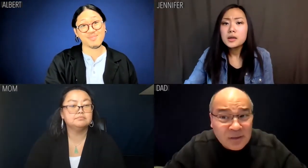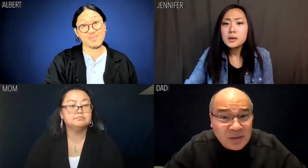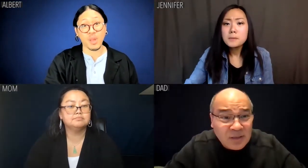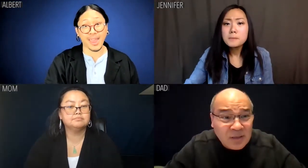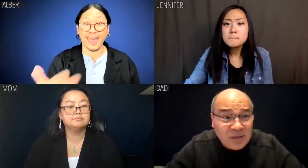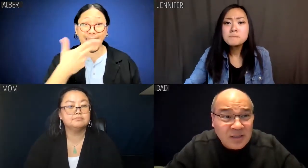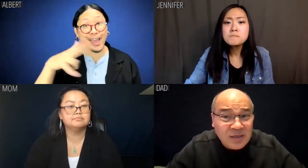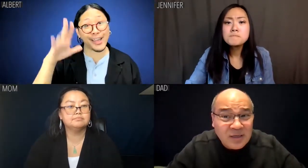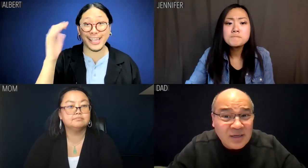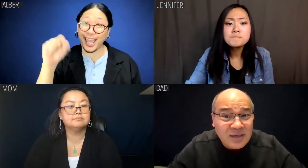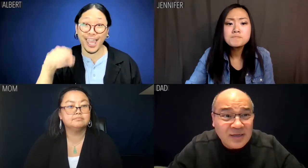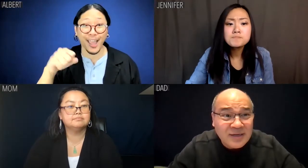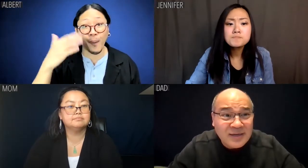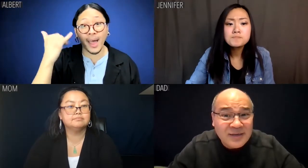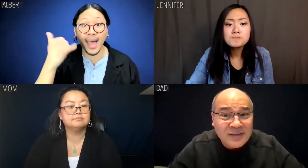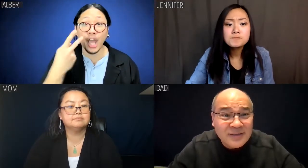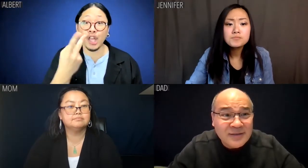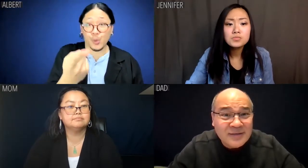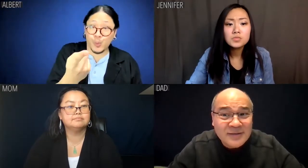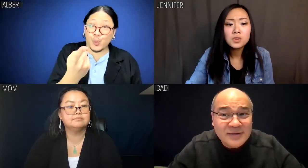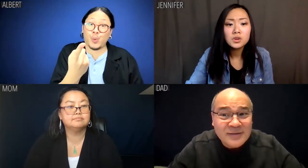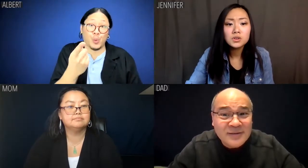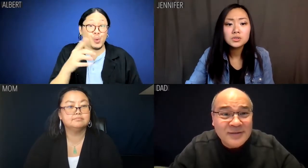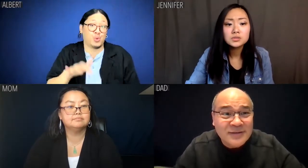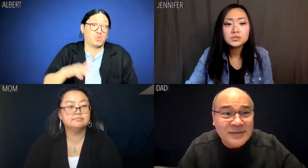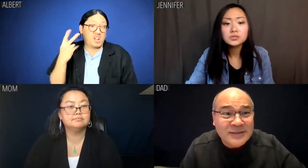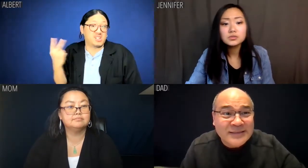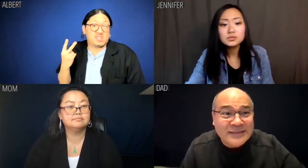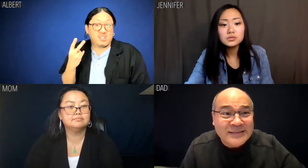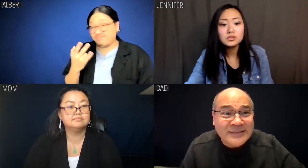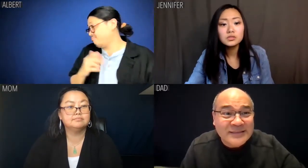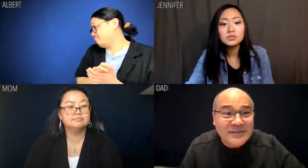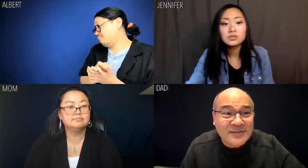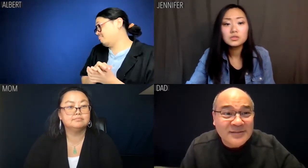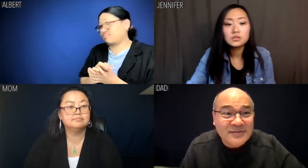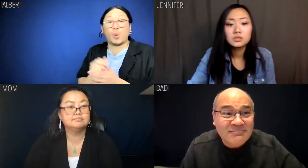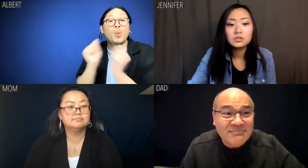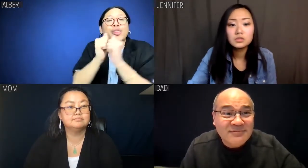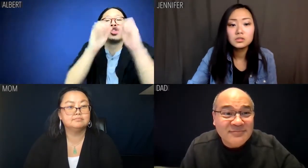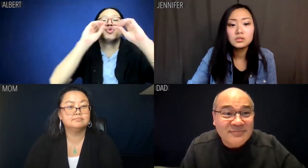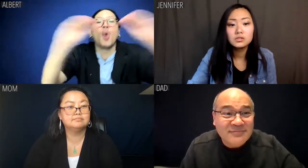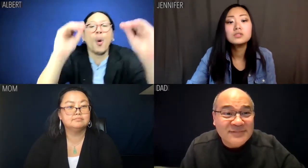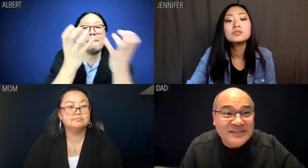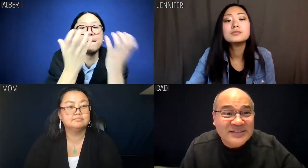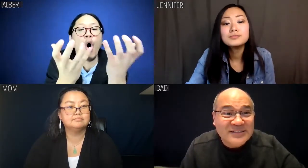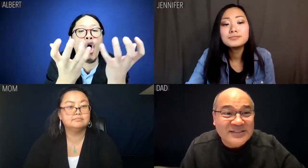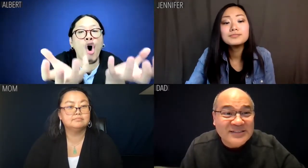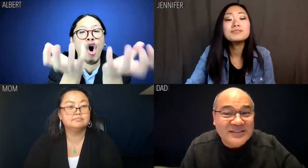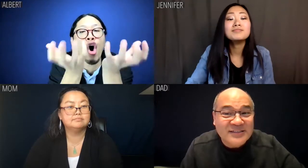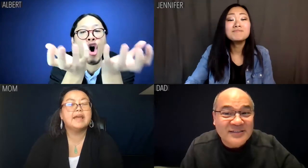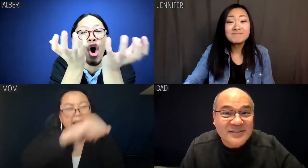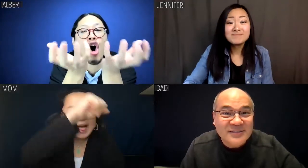Albert: Hell yeah, because you raised us both to be DICKLESS